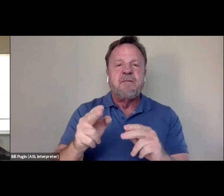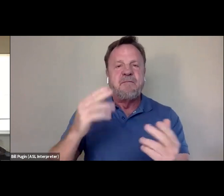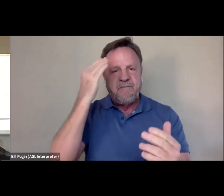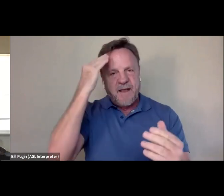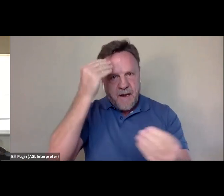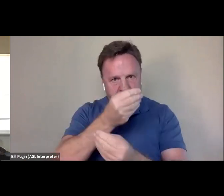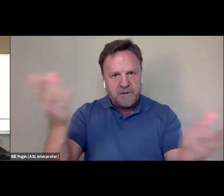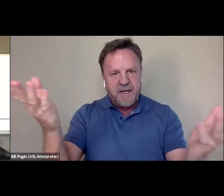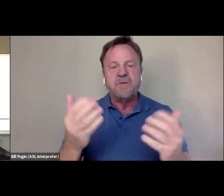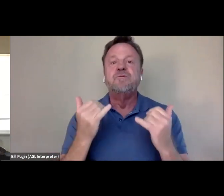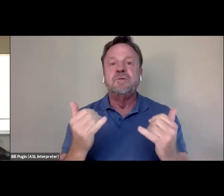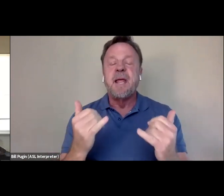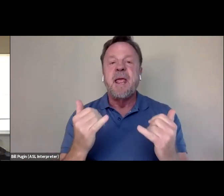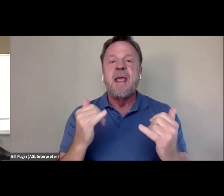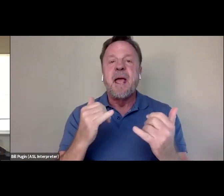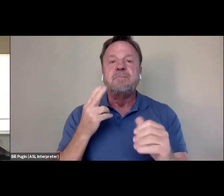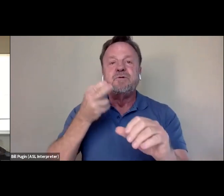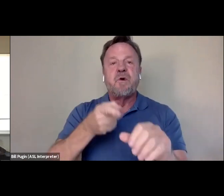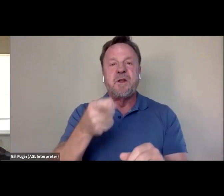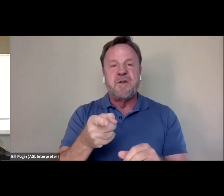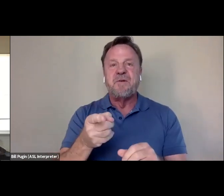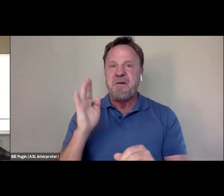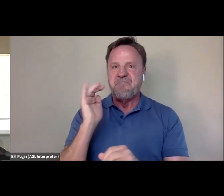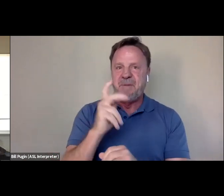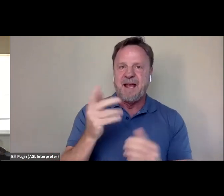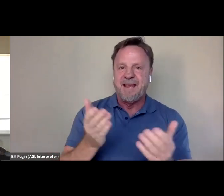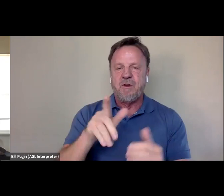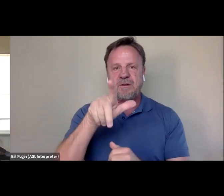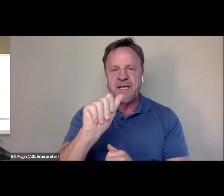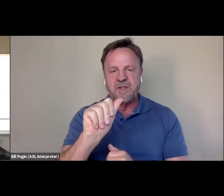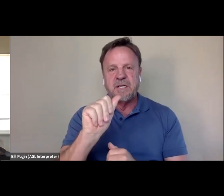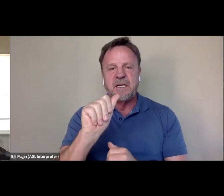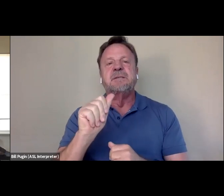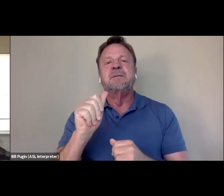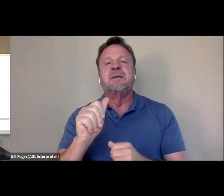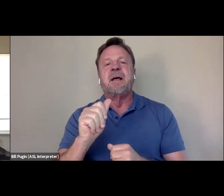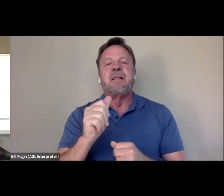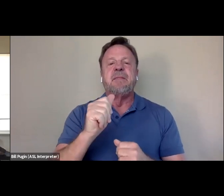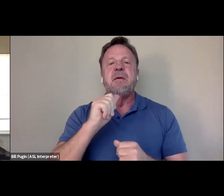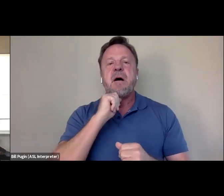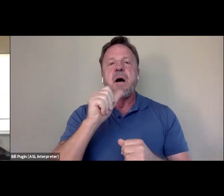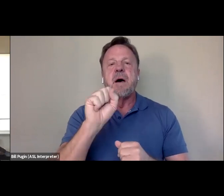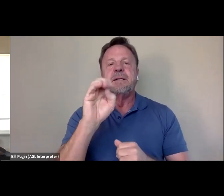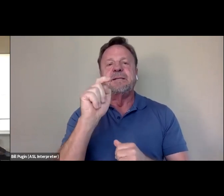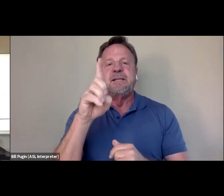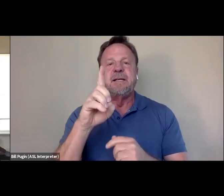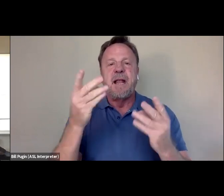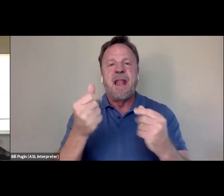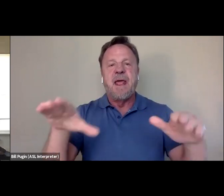Today, I am joining you back from Los Angeles on the unceded lands of the Tongva and Chumash people